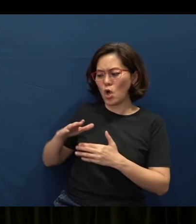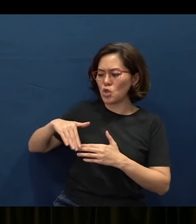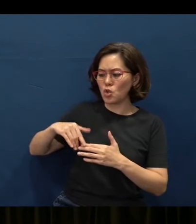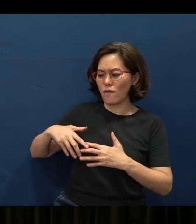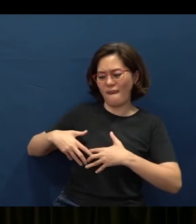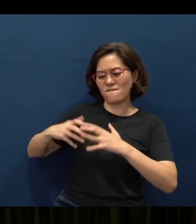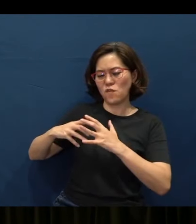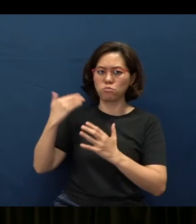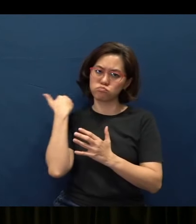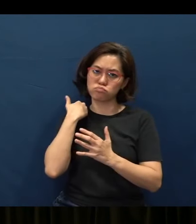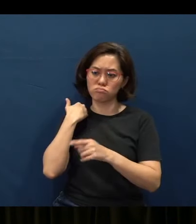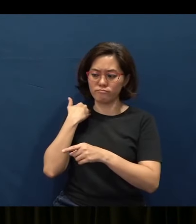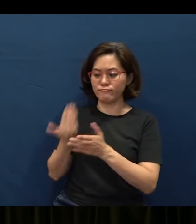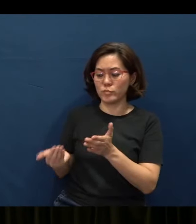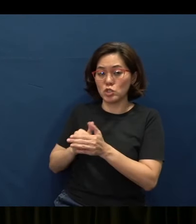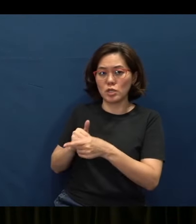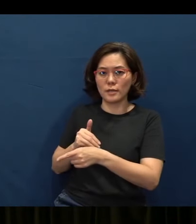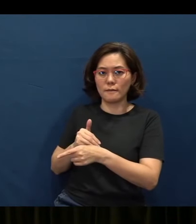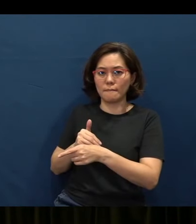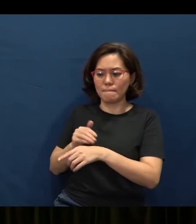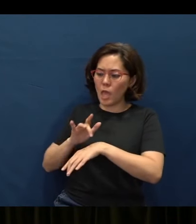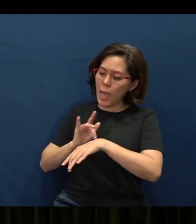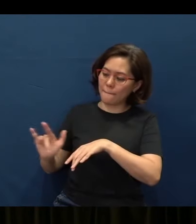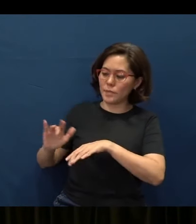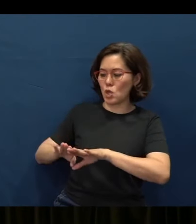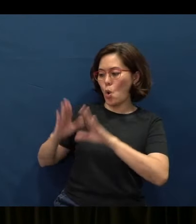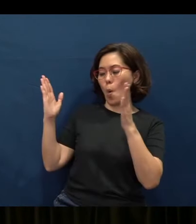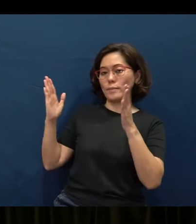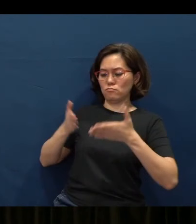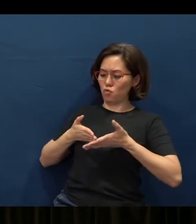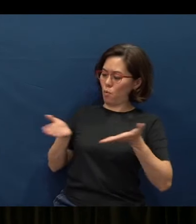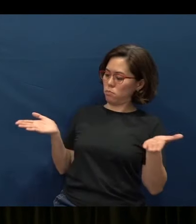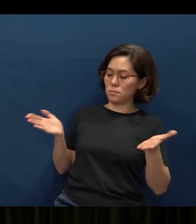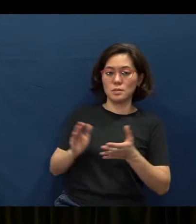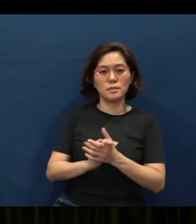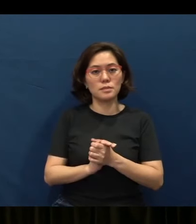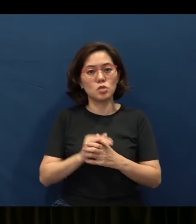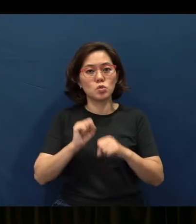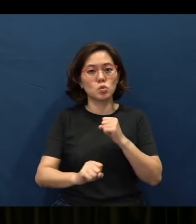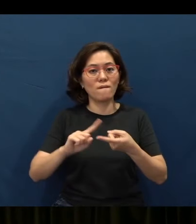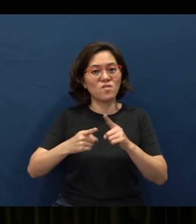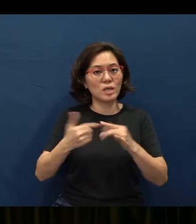So they are, again, also empty, also open, okay. So friends, I think today is important for us